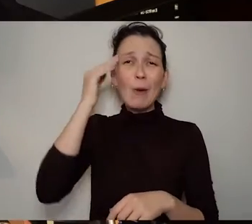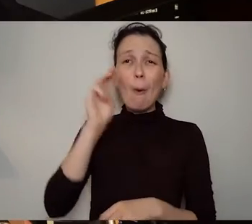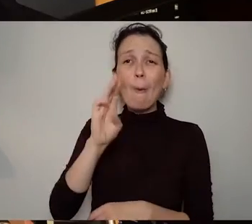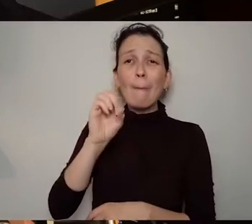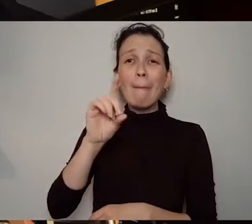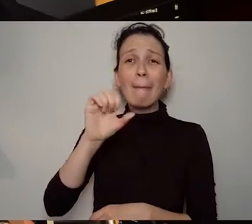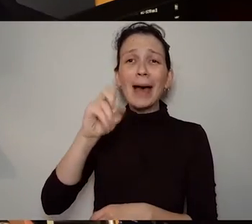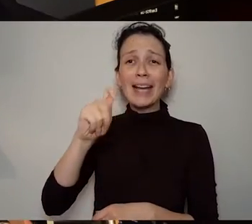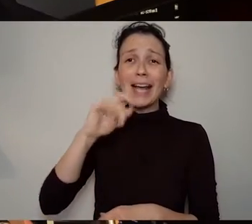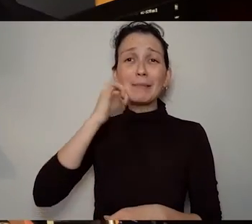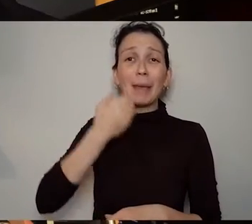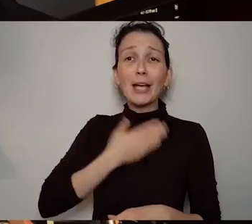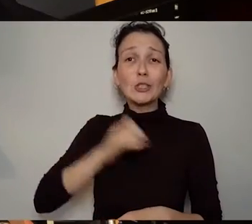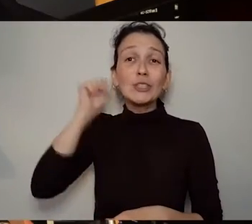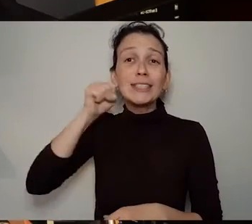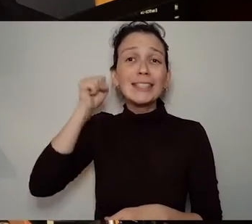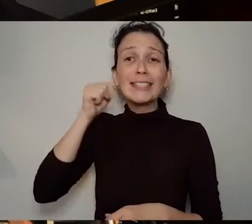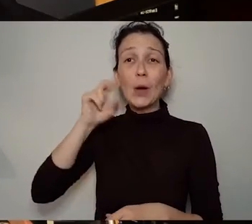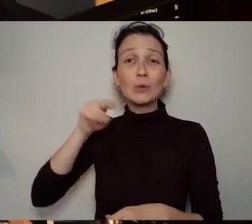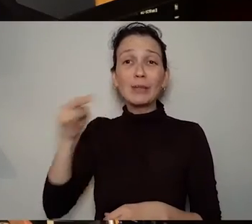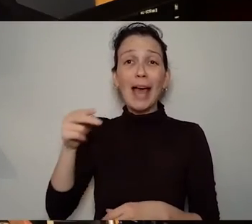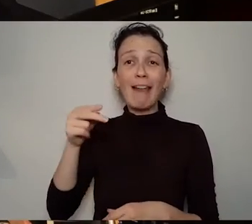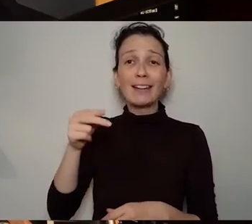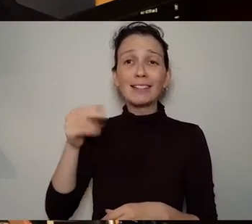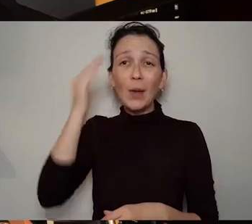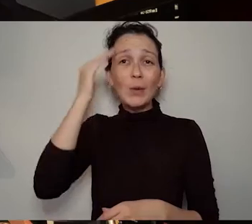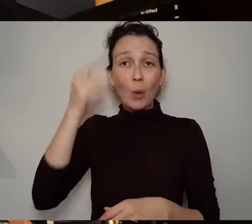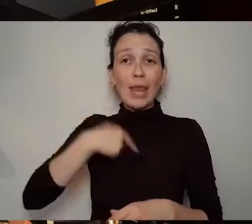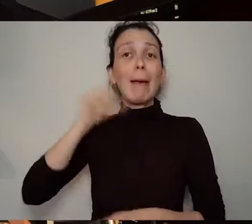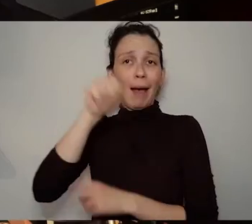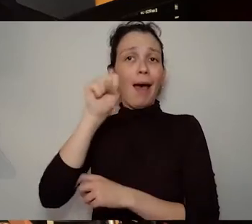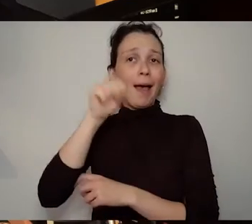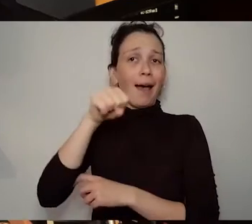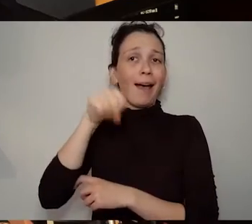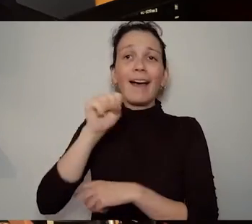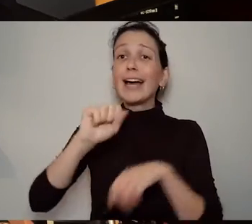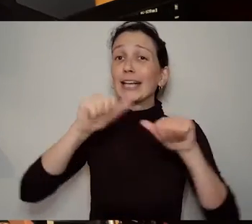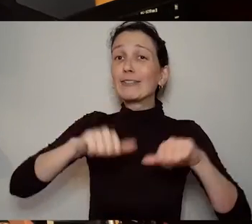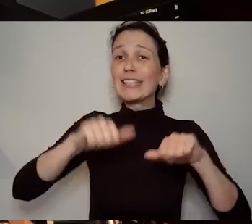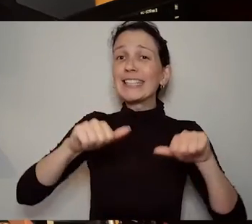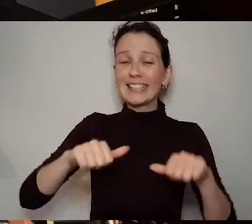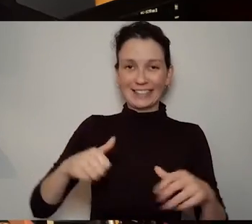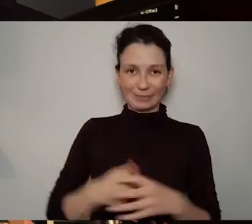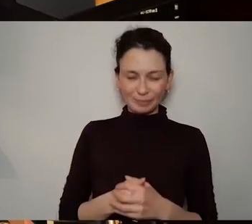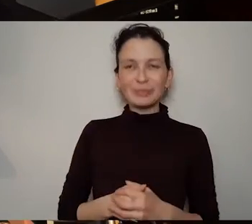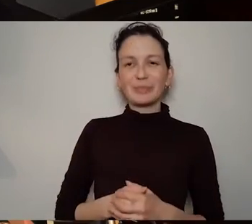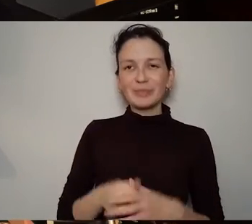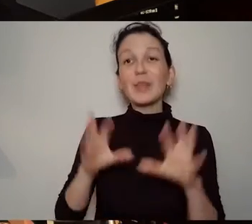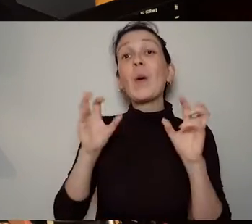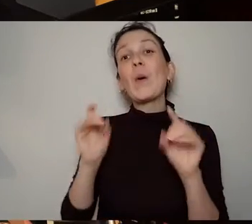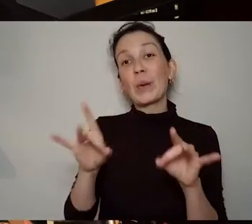Right let's talk about maybe some of the research outputs of the Lyrical Bodies project so maybe Jenny